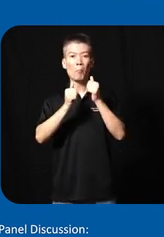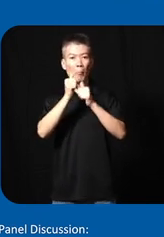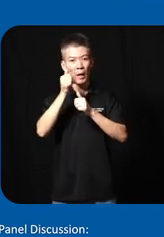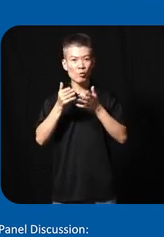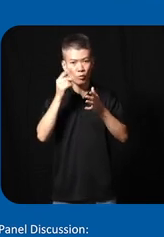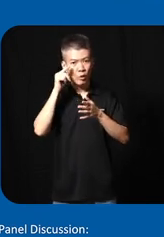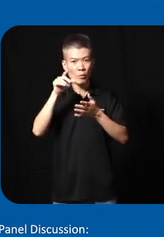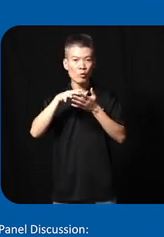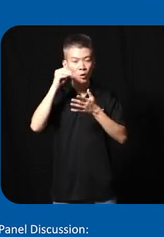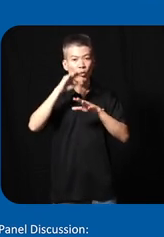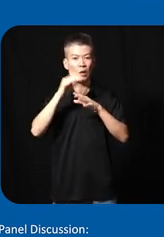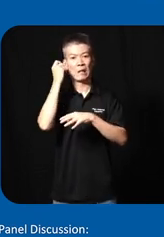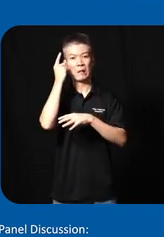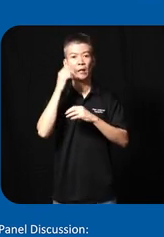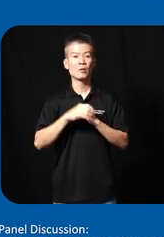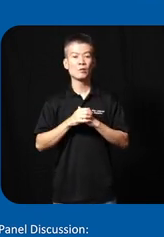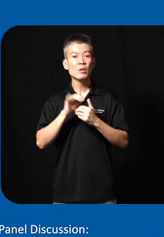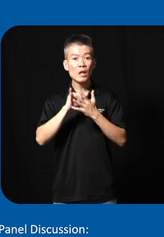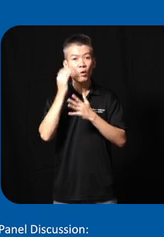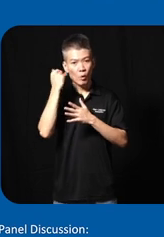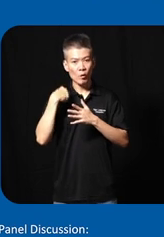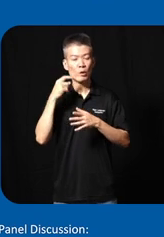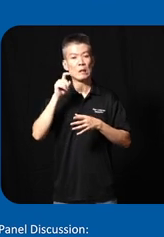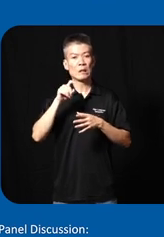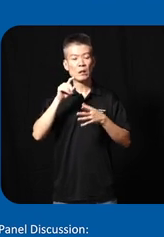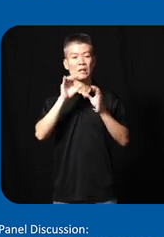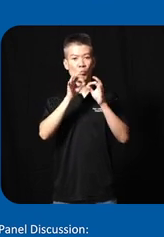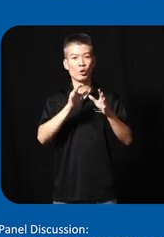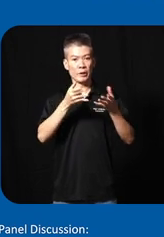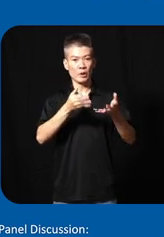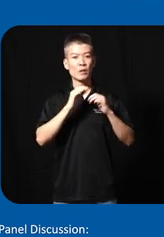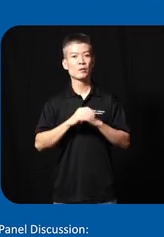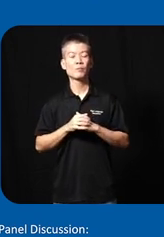for them to understand so that's the reason why we always need The Interpreter here and